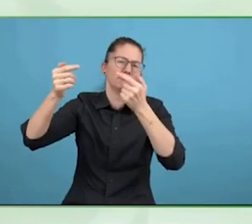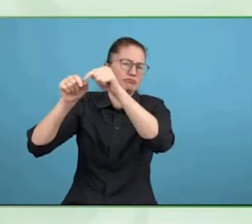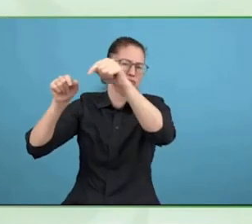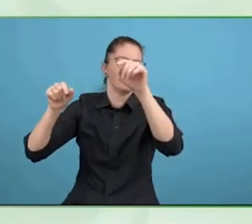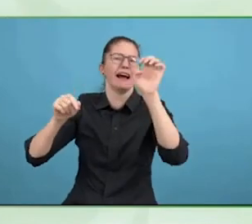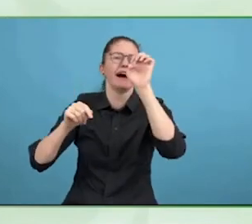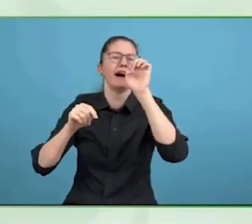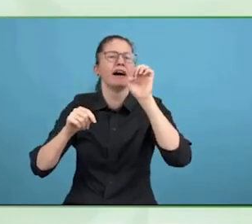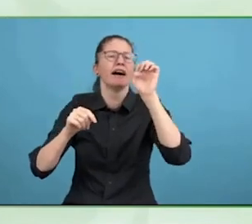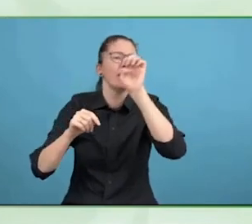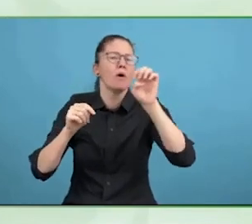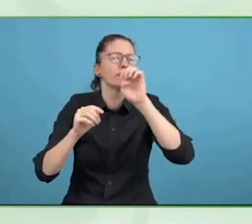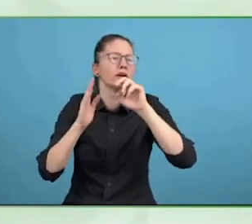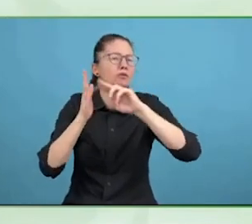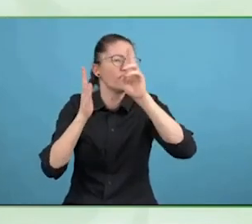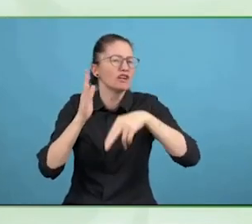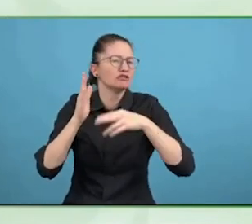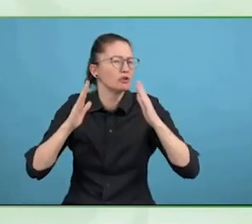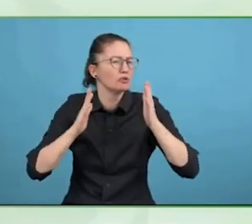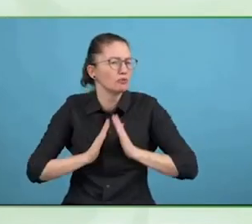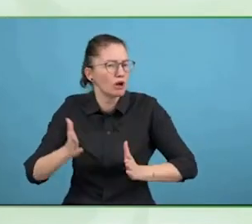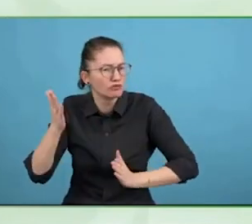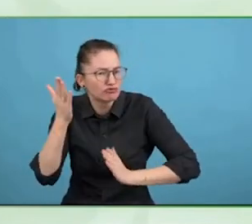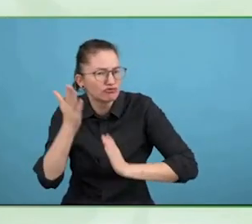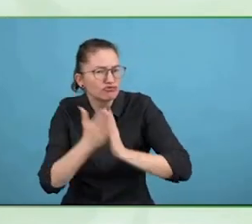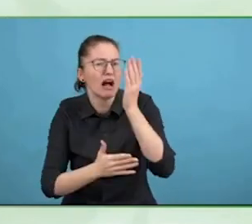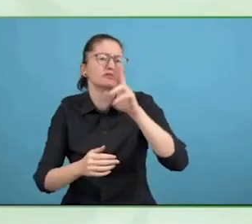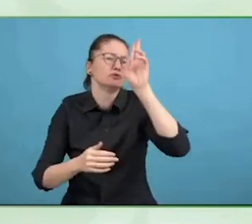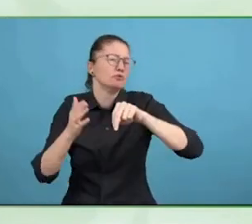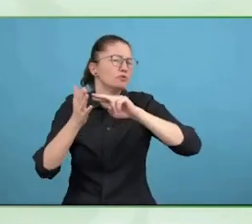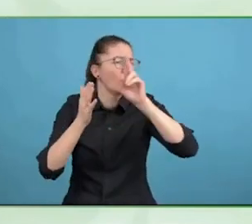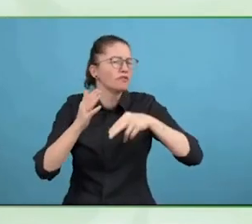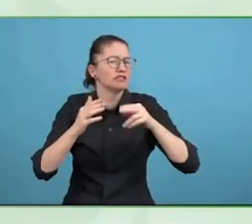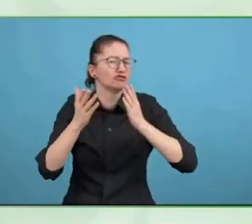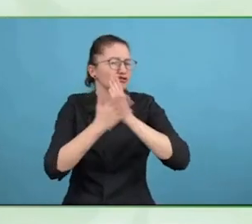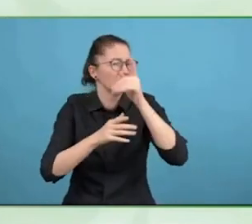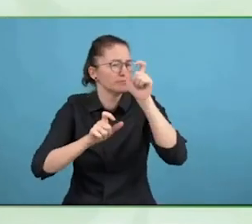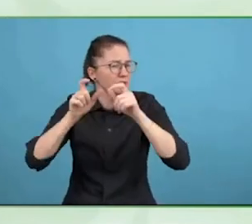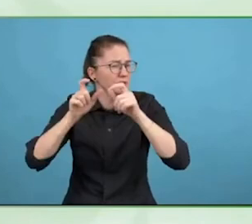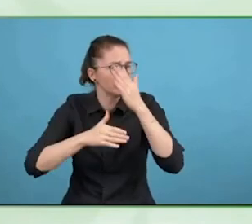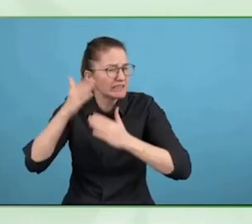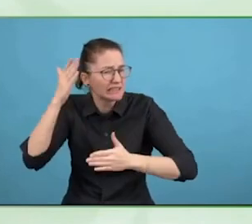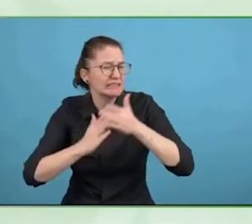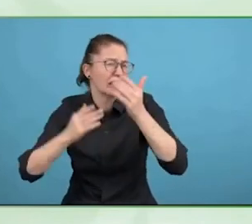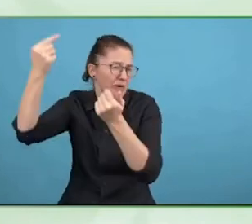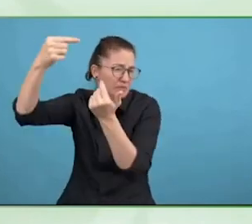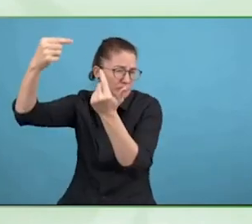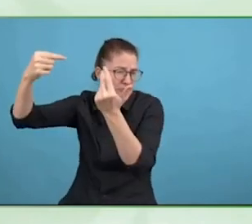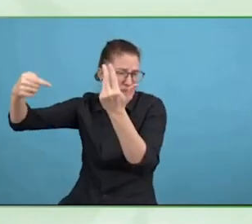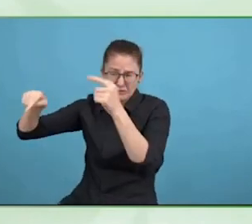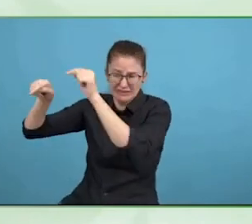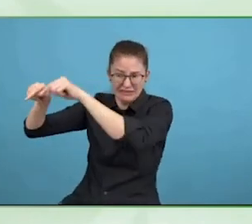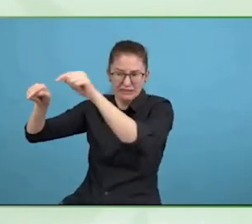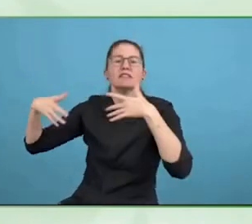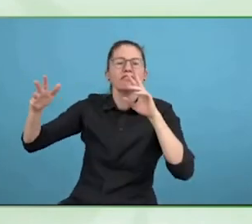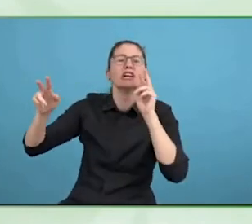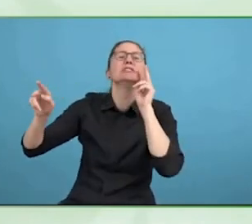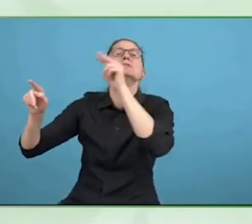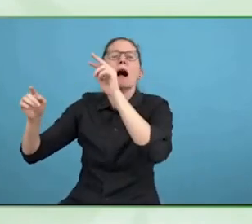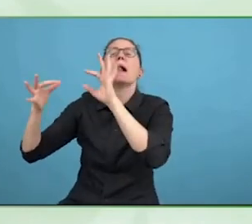individual people, that is a good antidote to working at an international level which is very distant. Thank you very much.